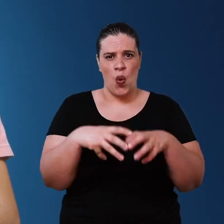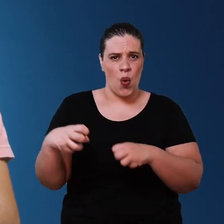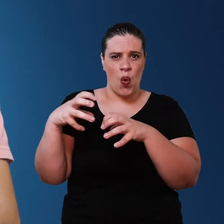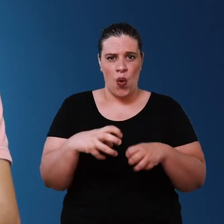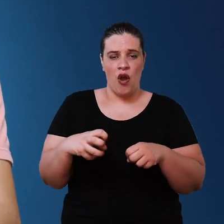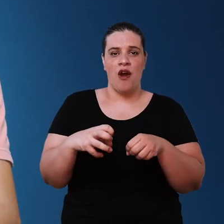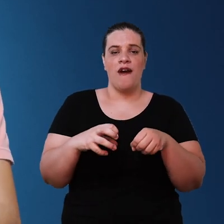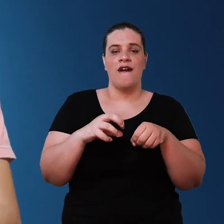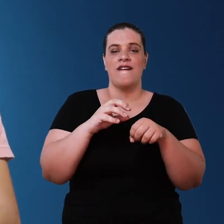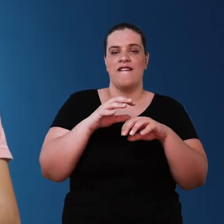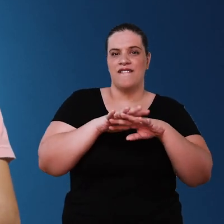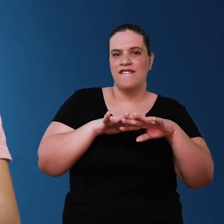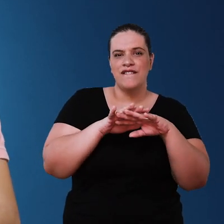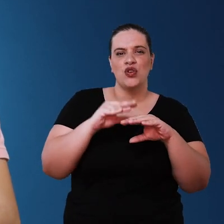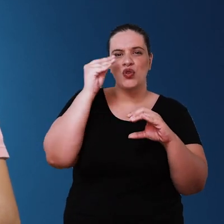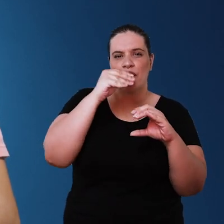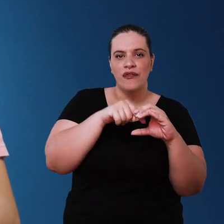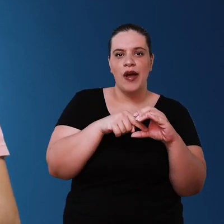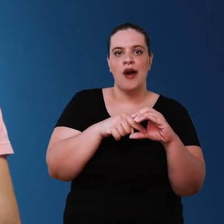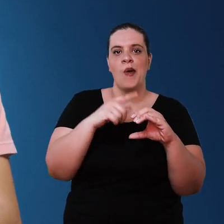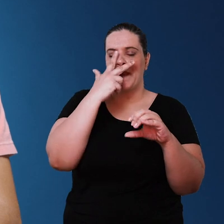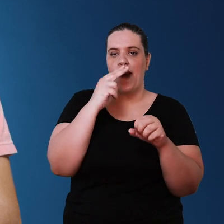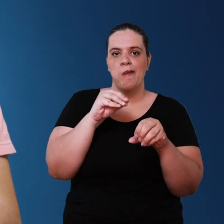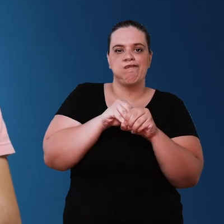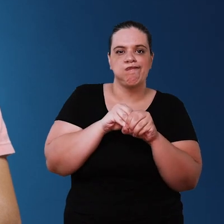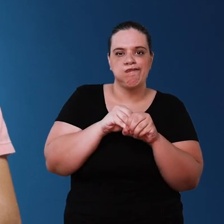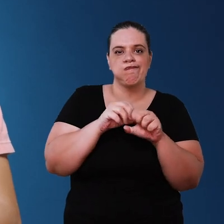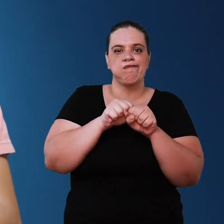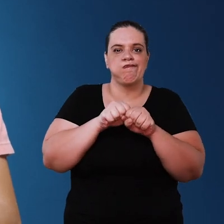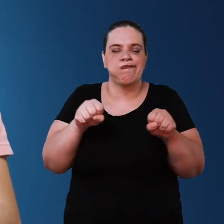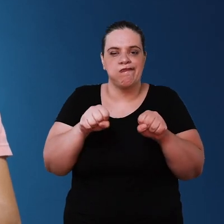filter capacity it can clog and overflow It may be that Store or even